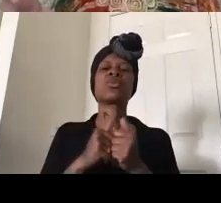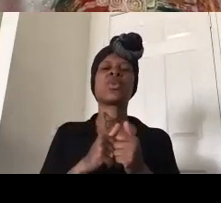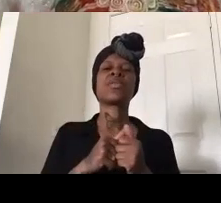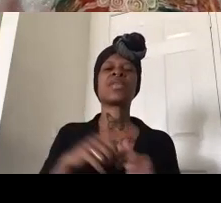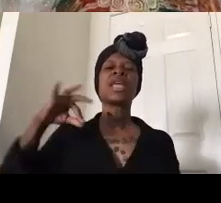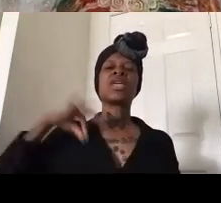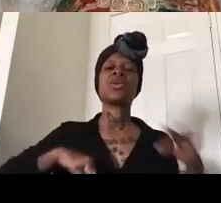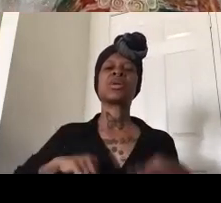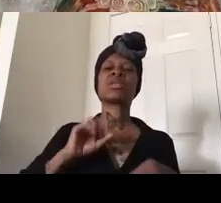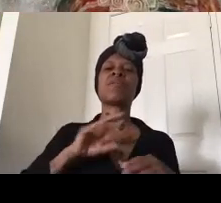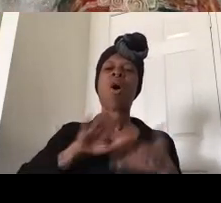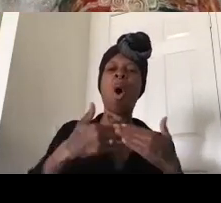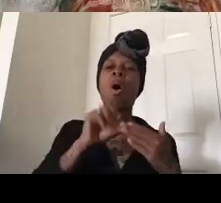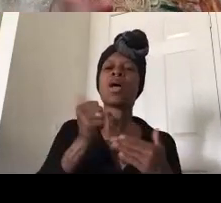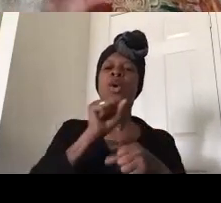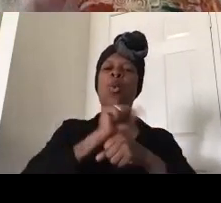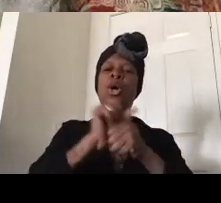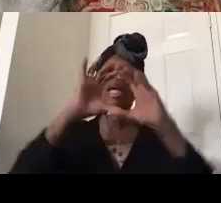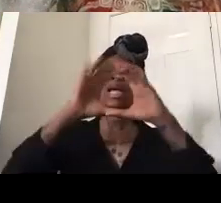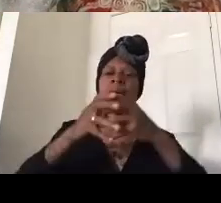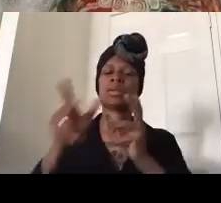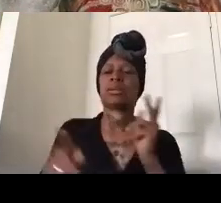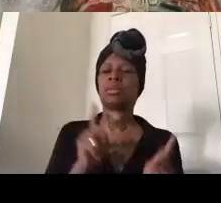class person right so if you can't come out to the